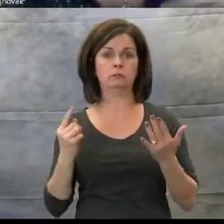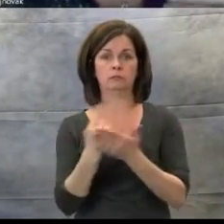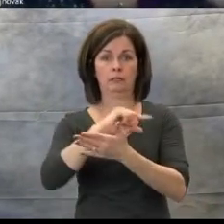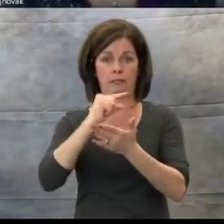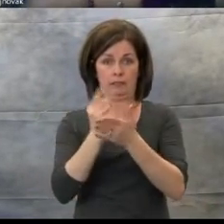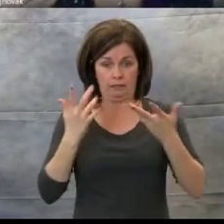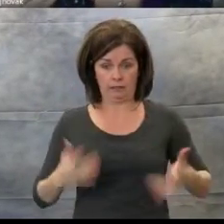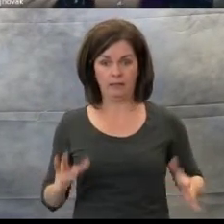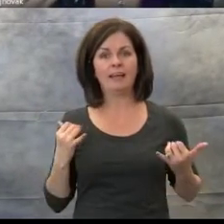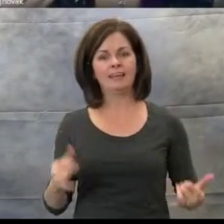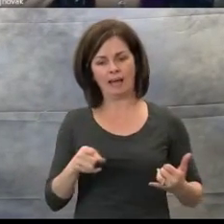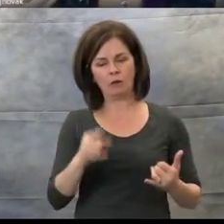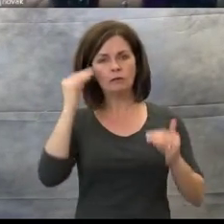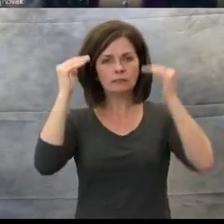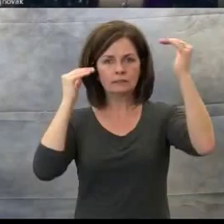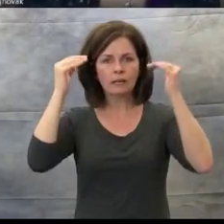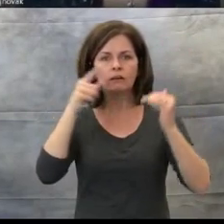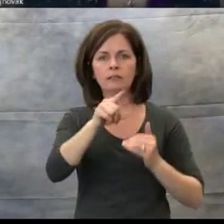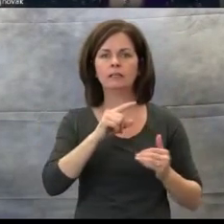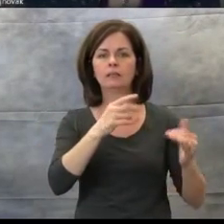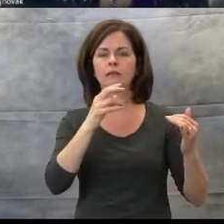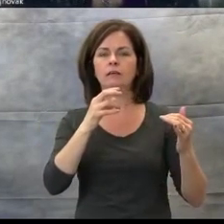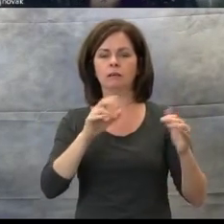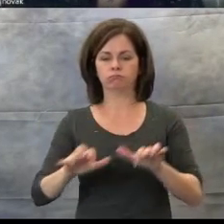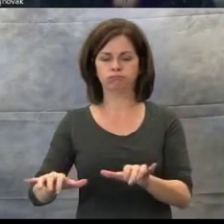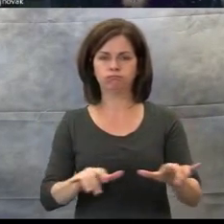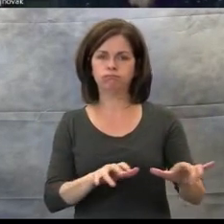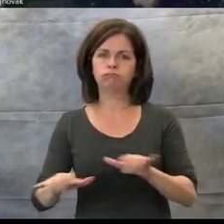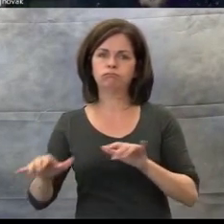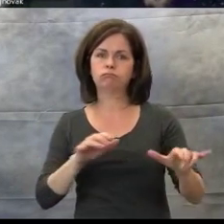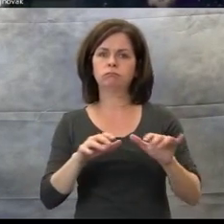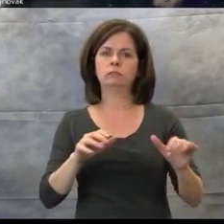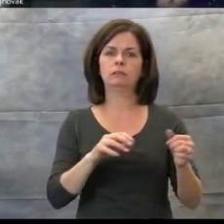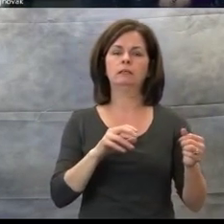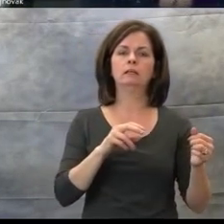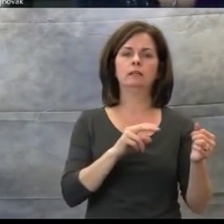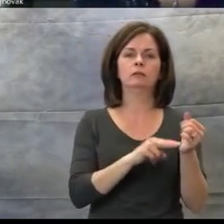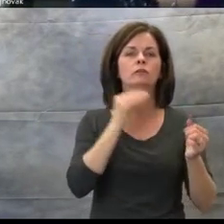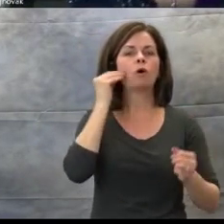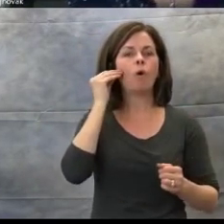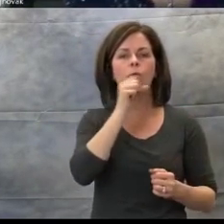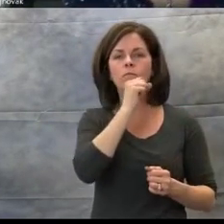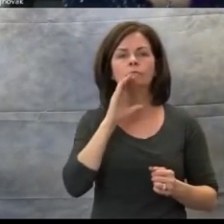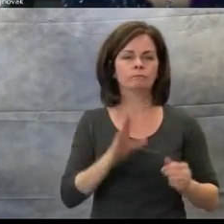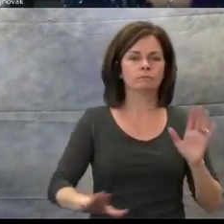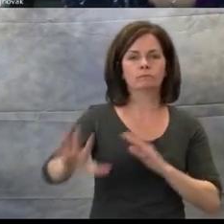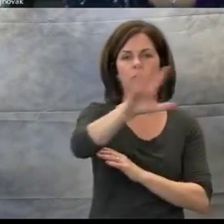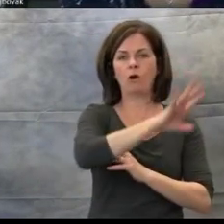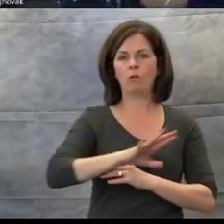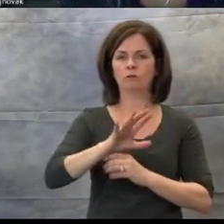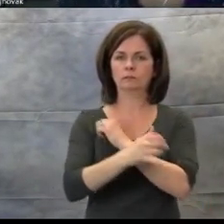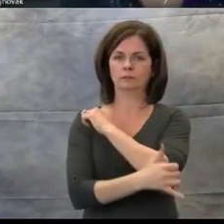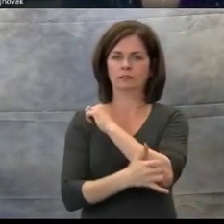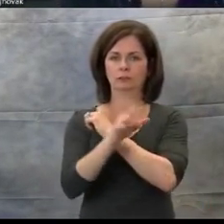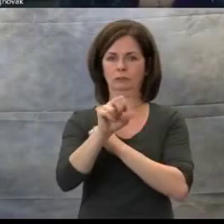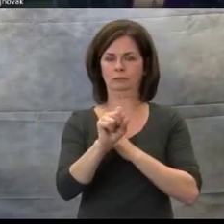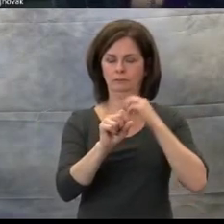That's a way that he stays connected with his skill in the community. If a student enjoys listening to music,